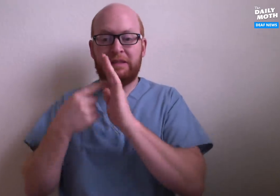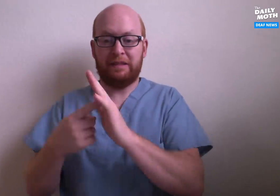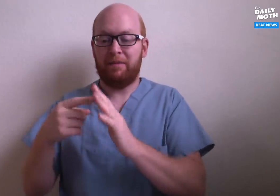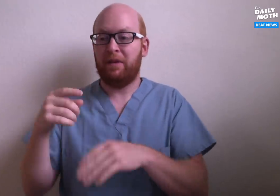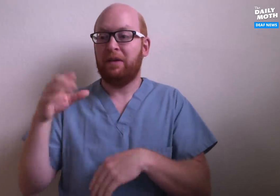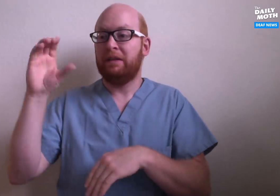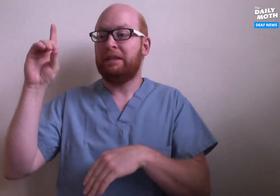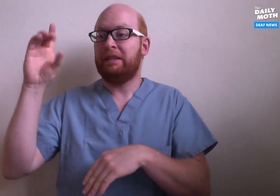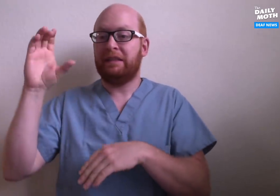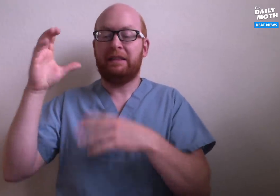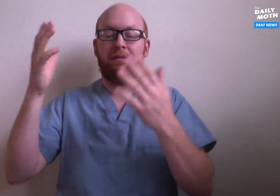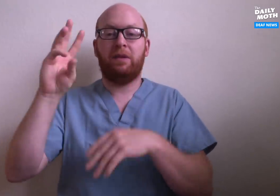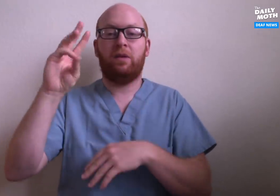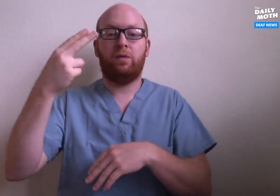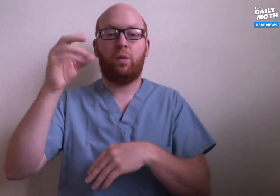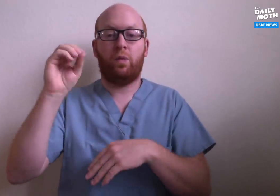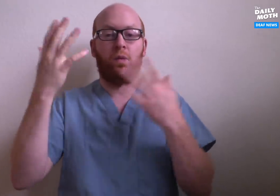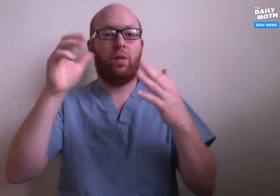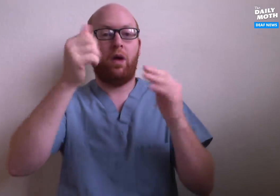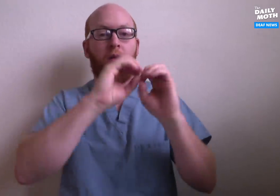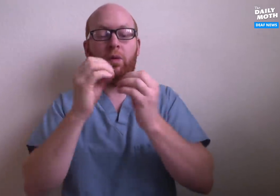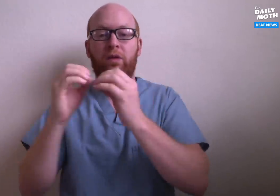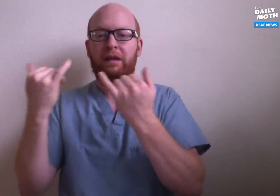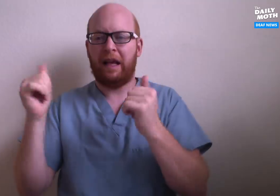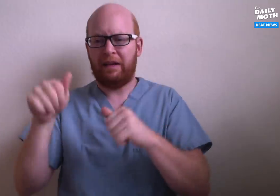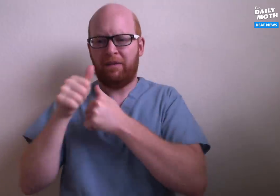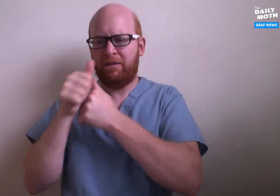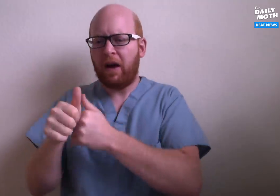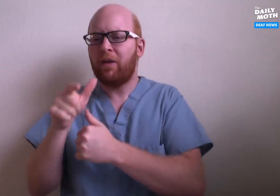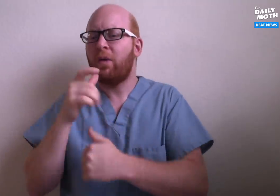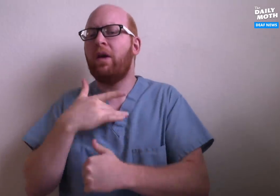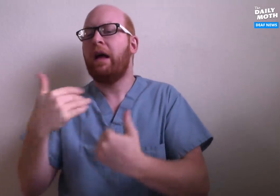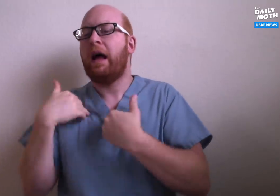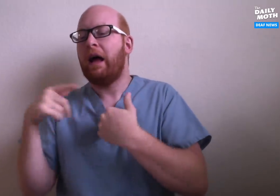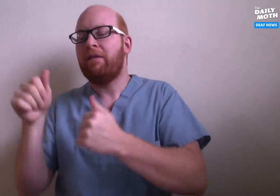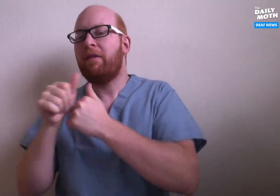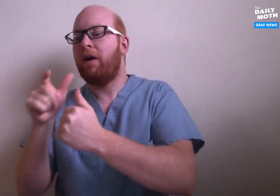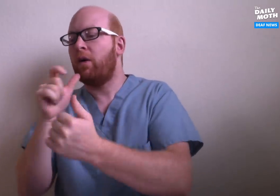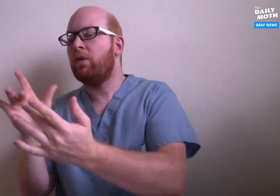Now the CDC and WHO can track those who have it and